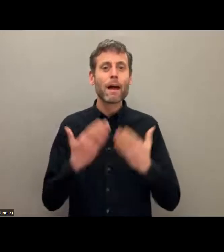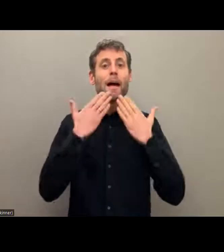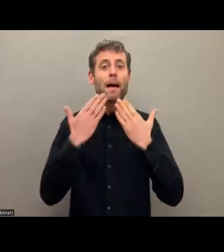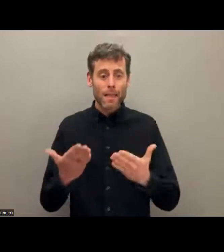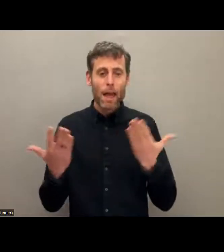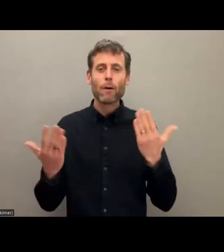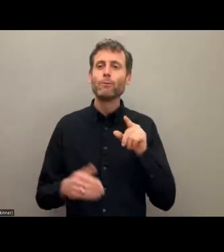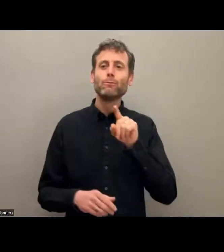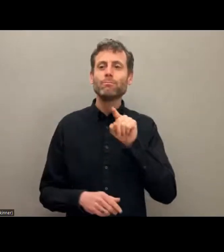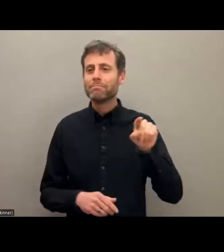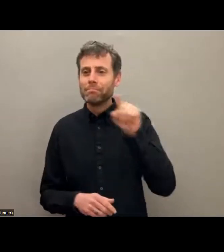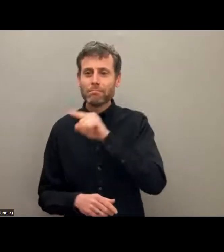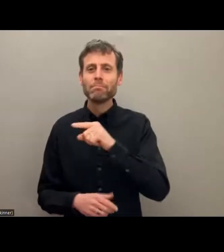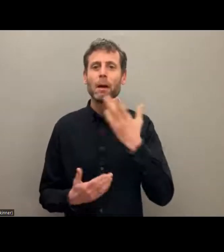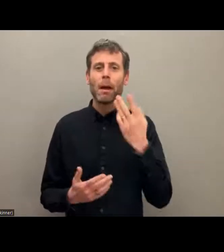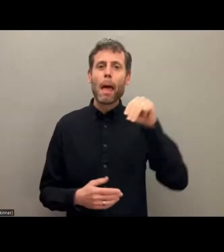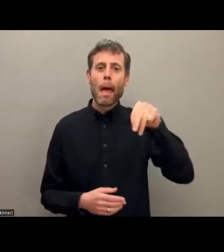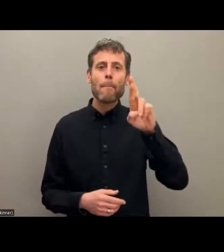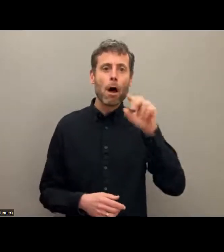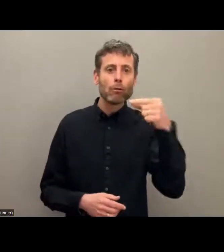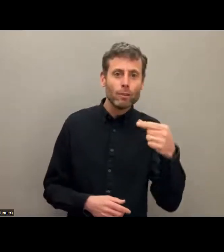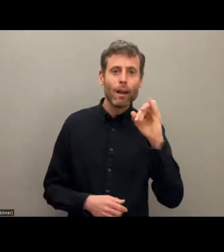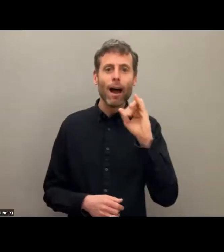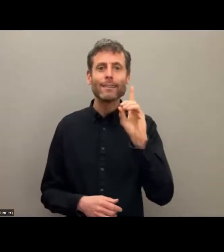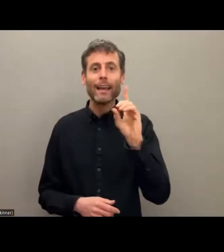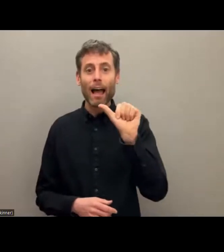nicely.